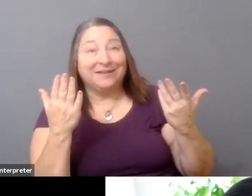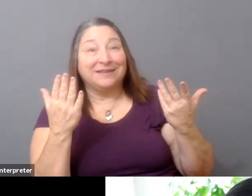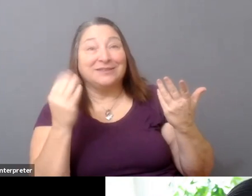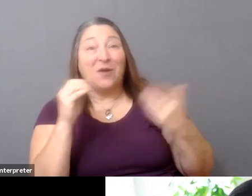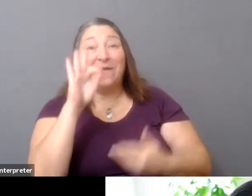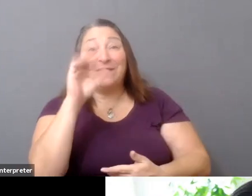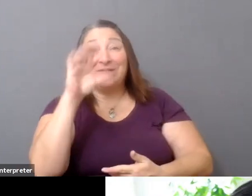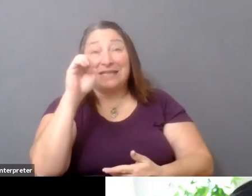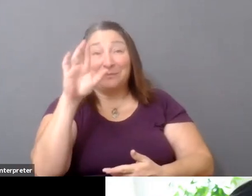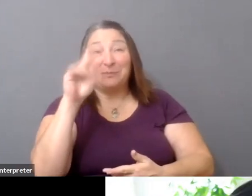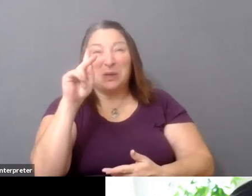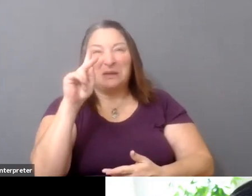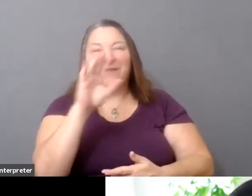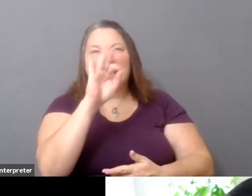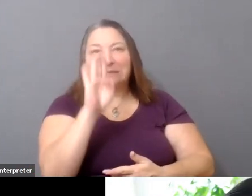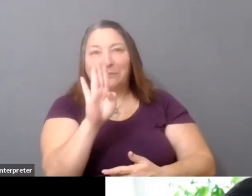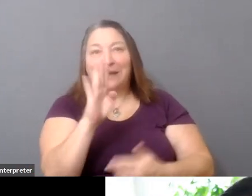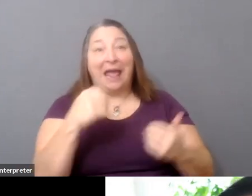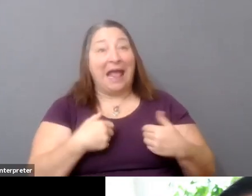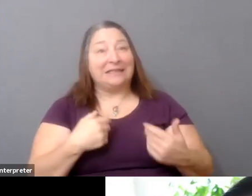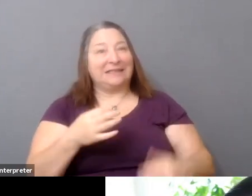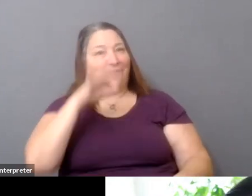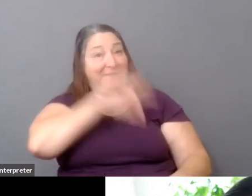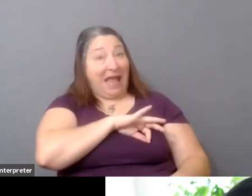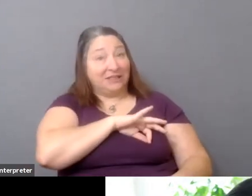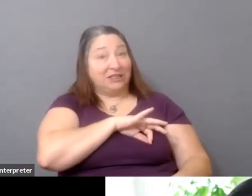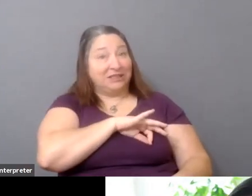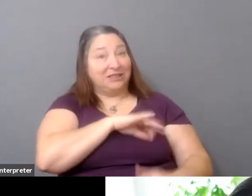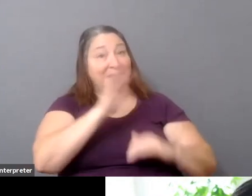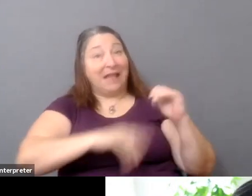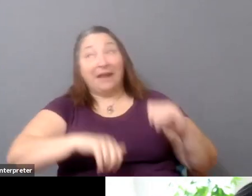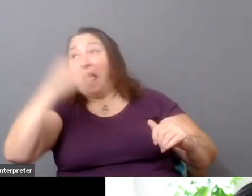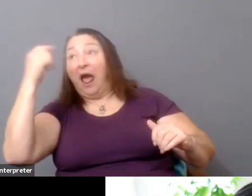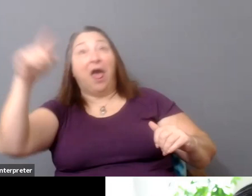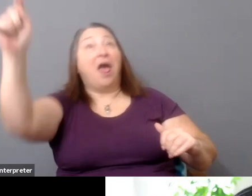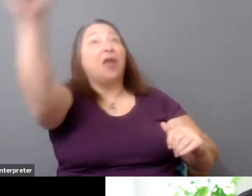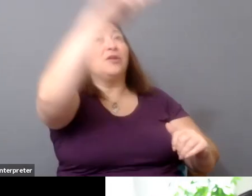in terms of anyone who would attempt to compete because it's very hard to build that asset up.